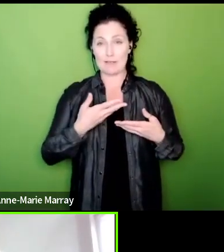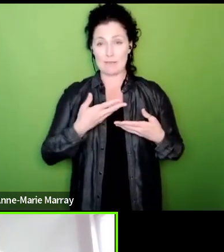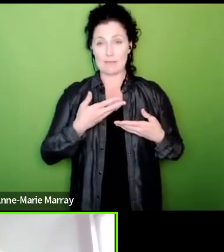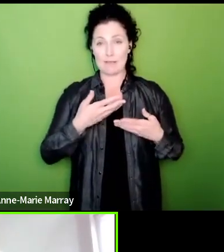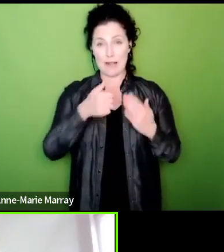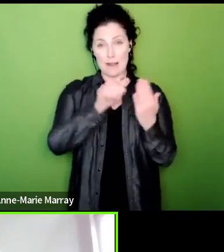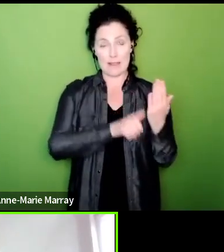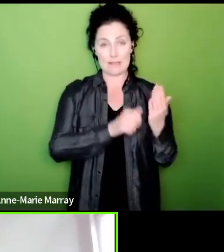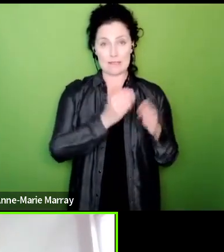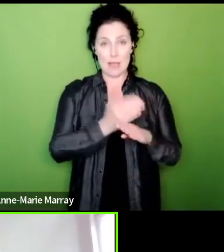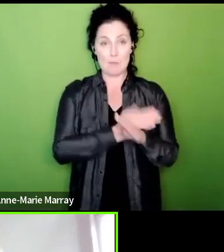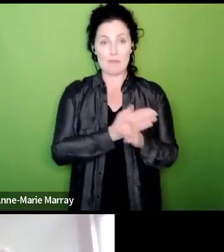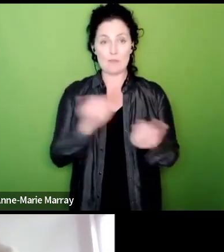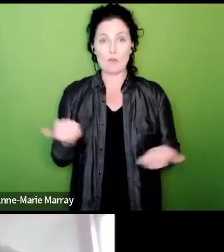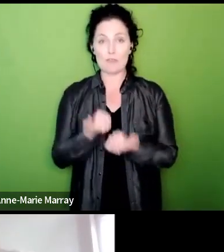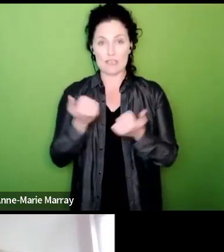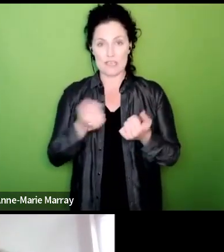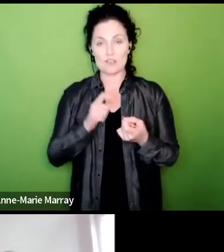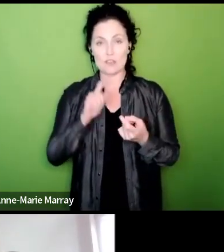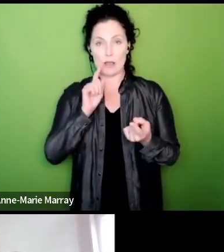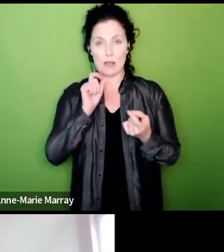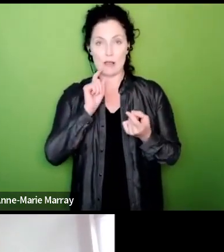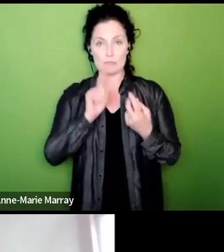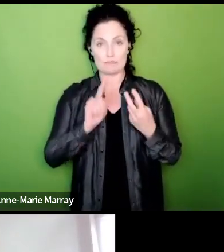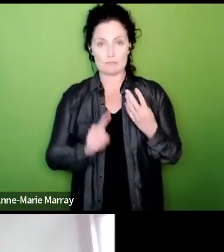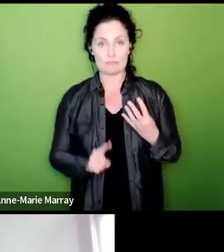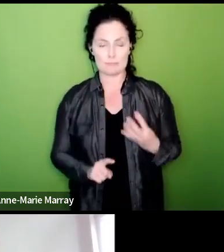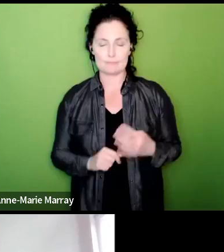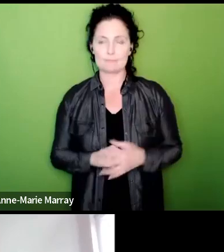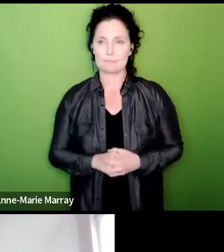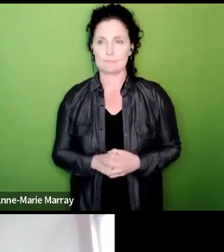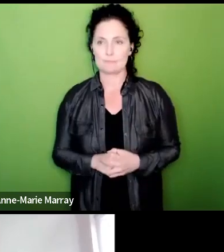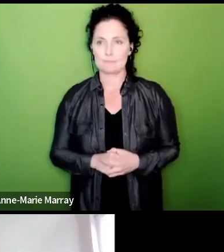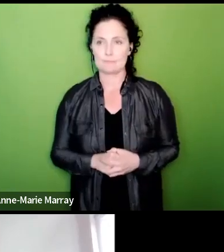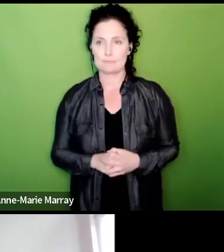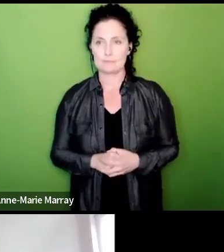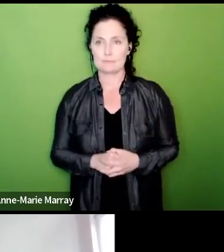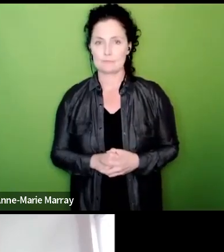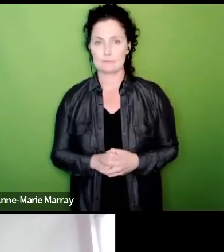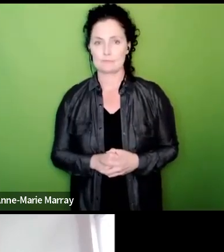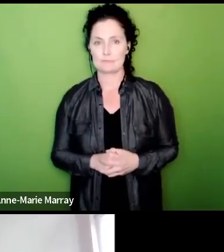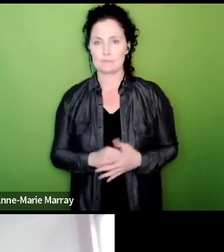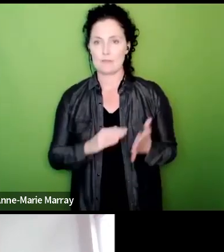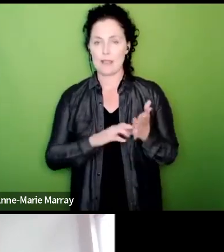come back with them all because okay good good idea so if you're ready uh MoD then